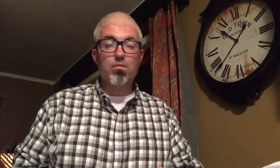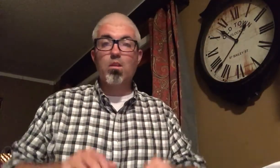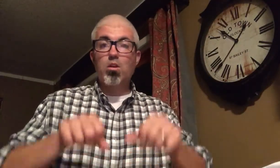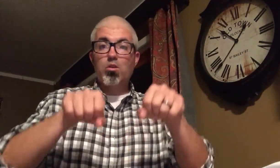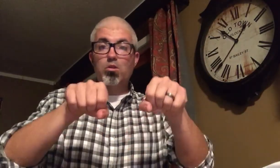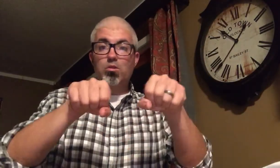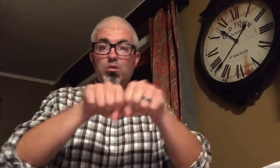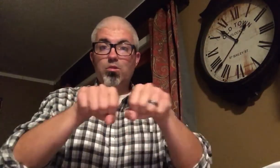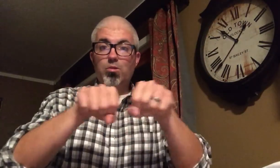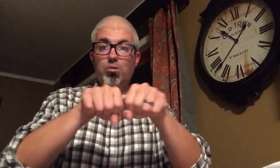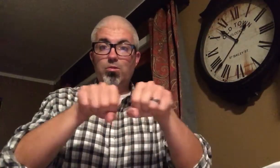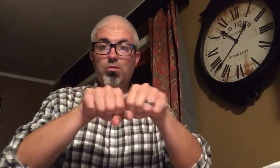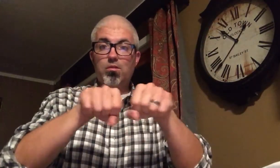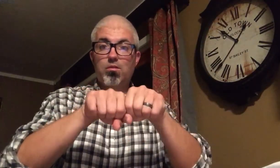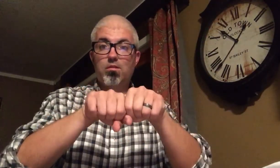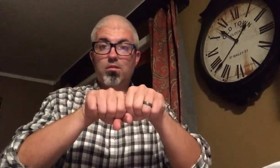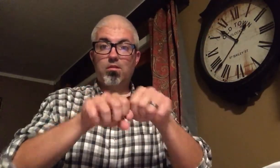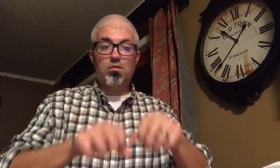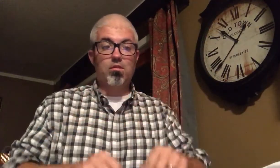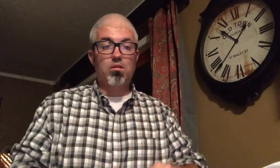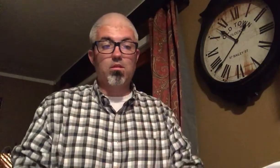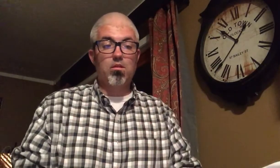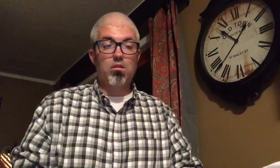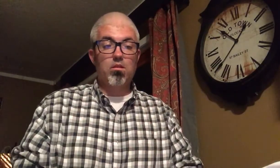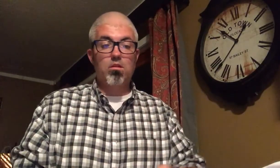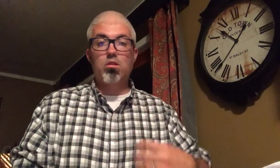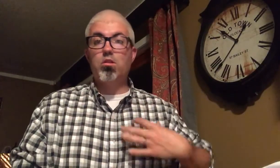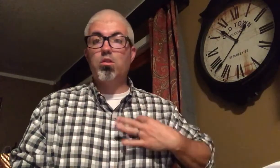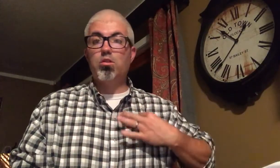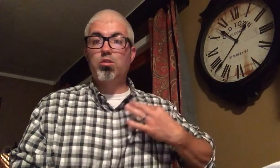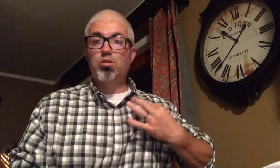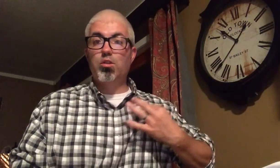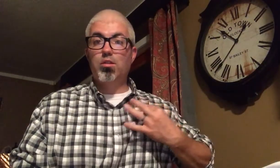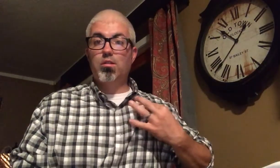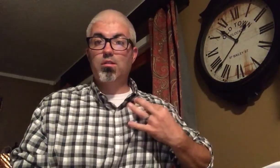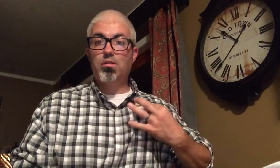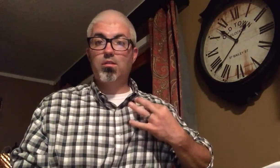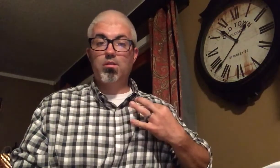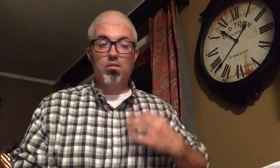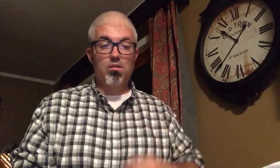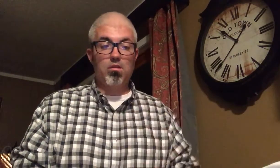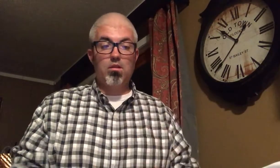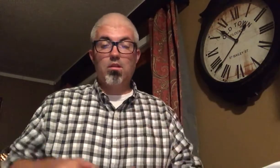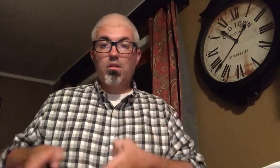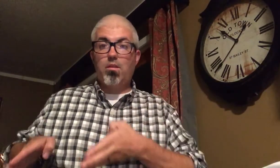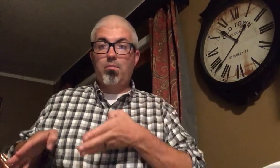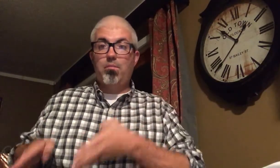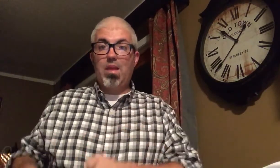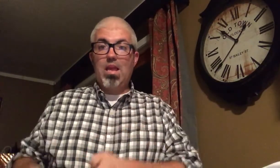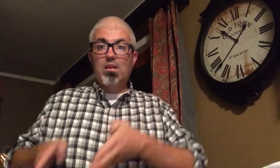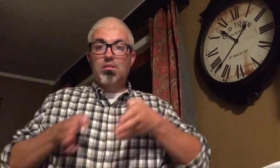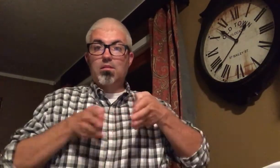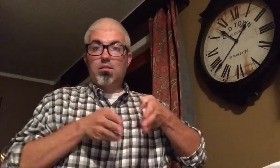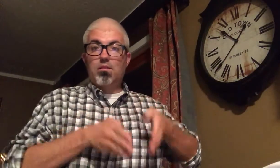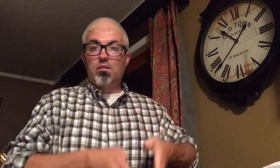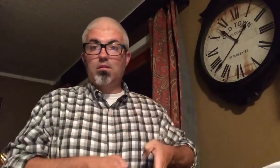SHOES SHIRT PANTS